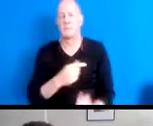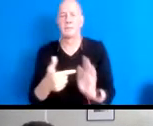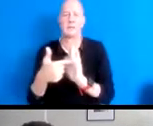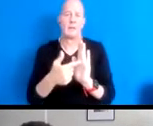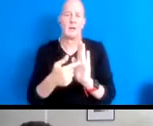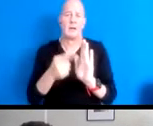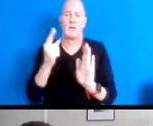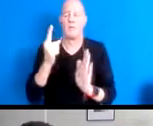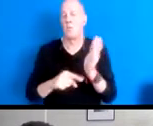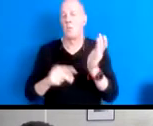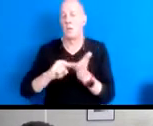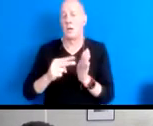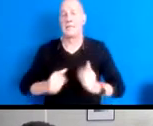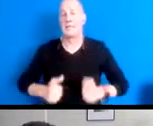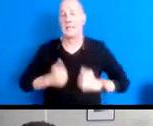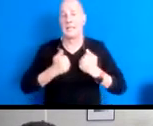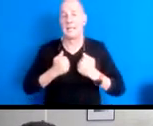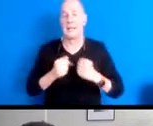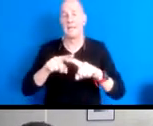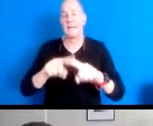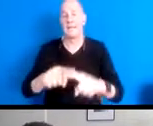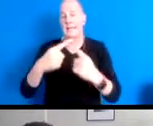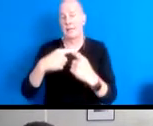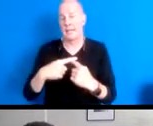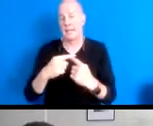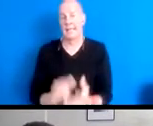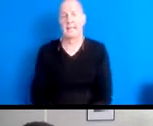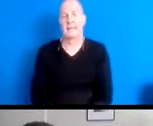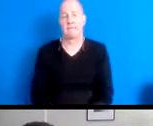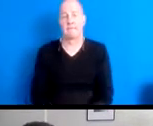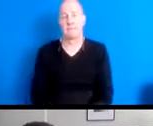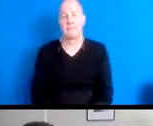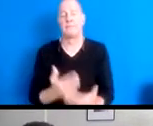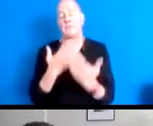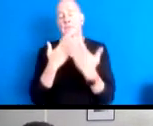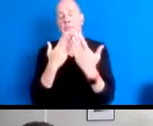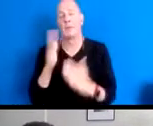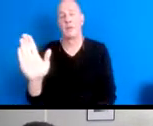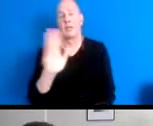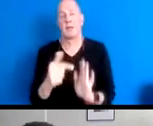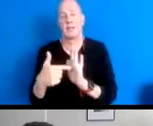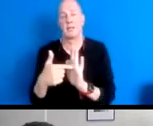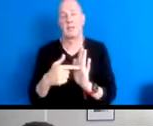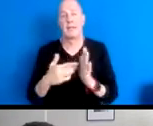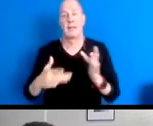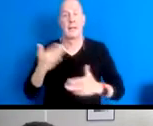it means to live into interdependence. 15:39:30 I'm grateful for their example, and I'm excited to hear from them.